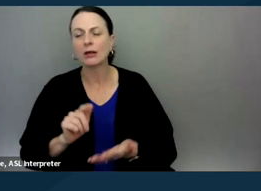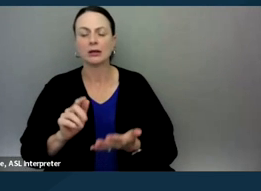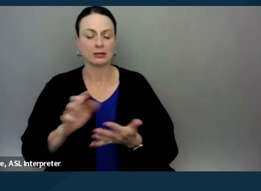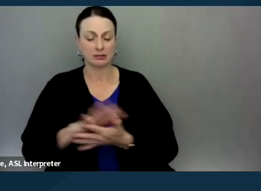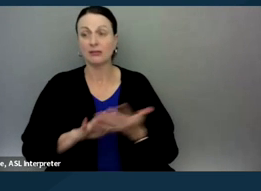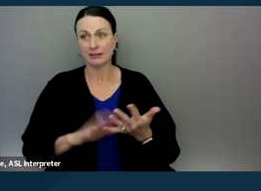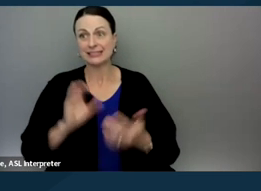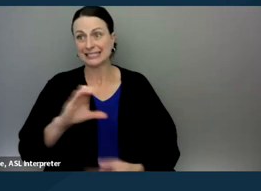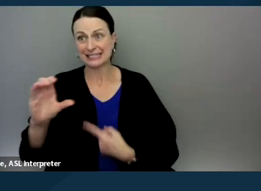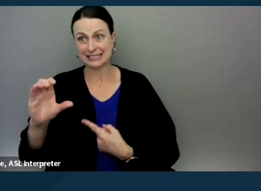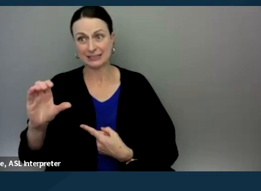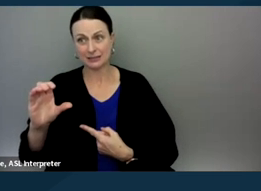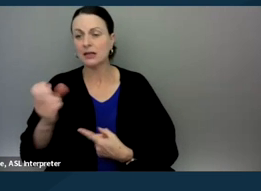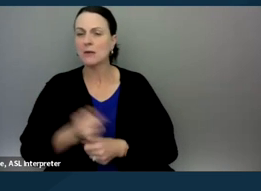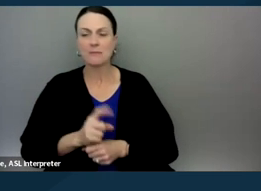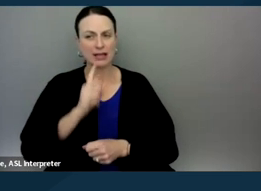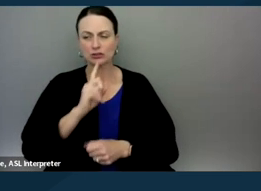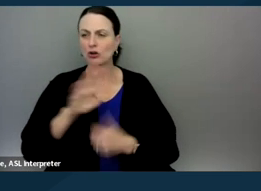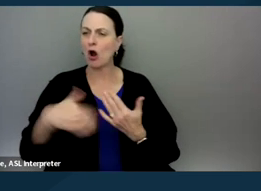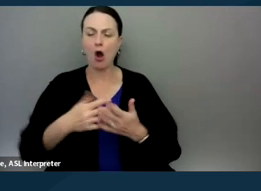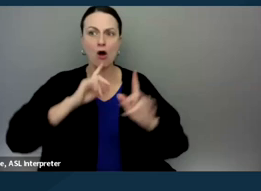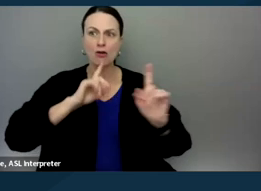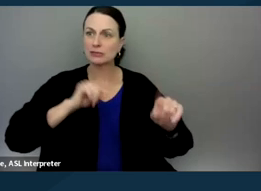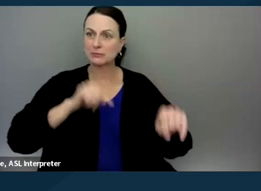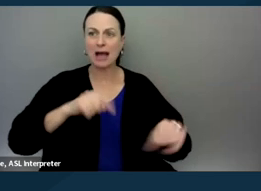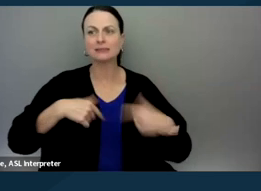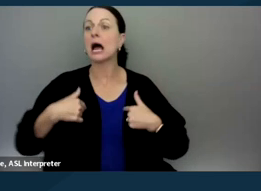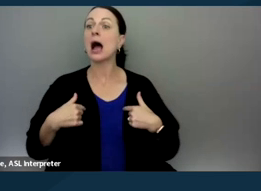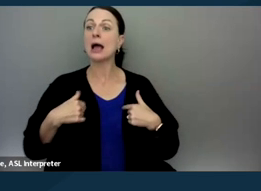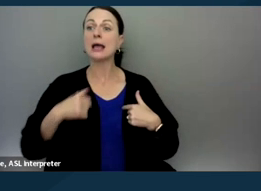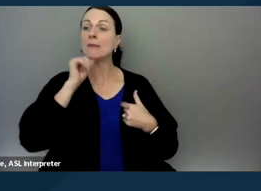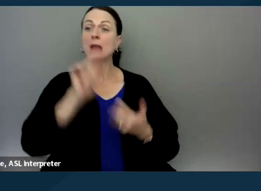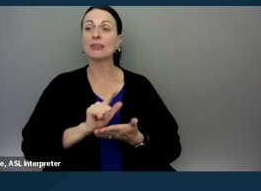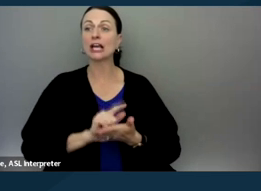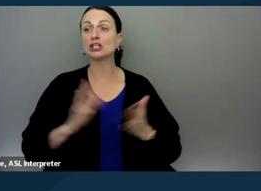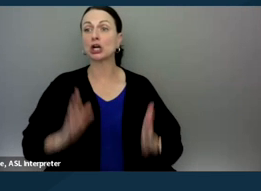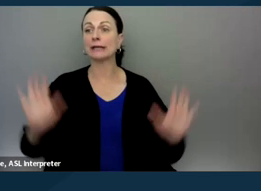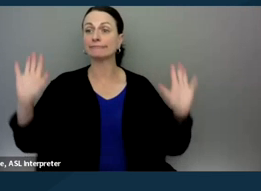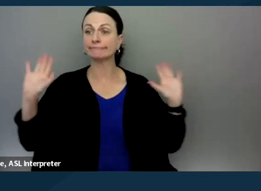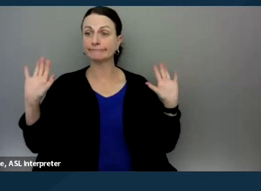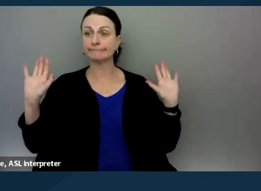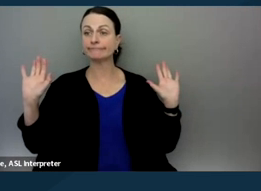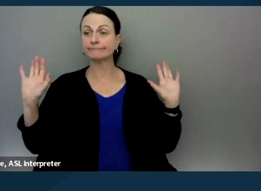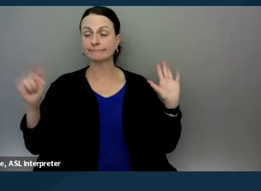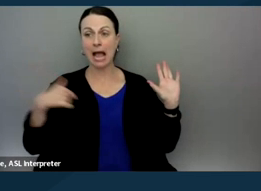Make sure that in all of your responses that you say, "I am not the attorney in this situation. I am just here as someone who's helping